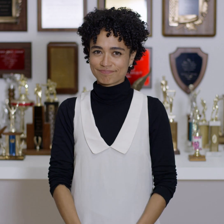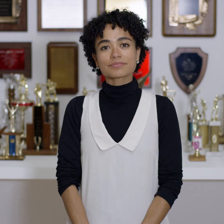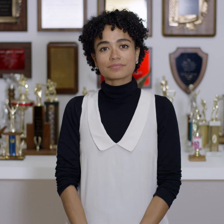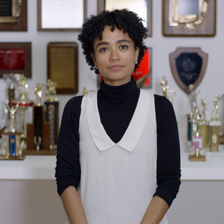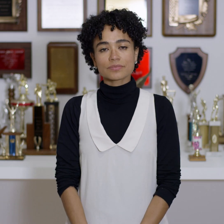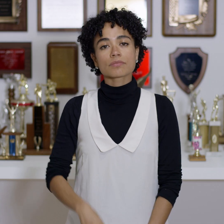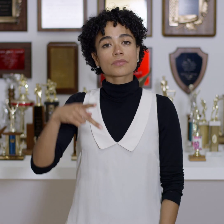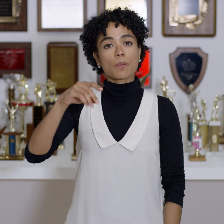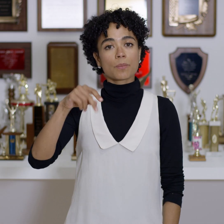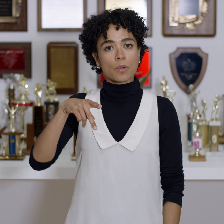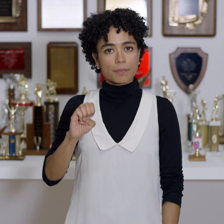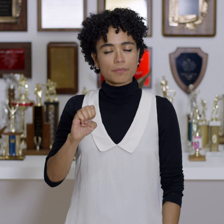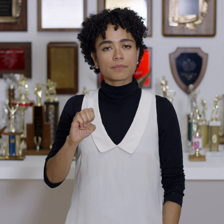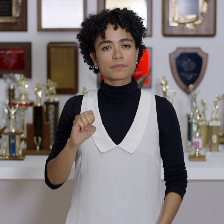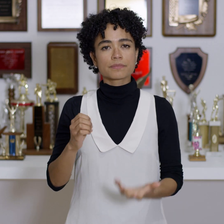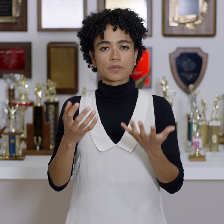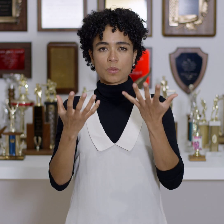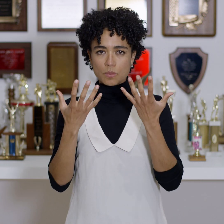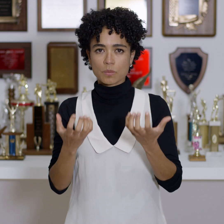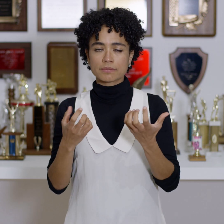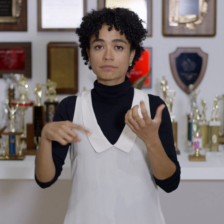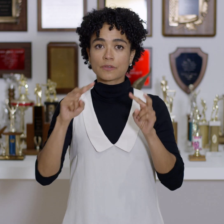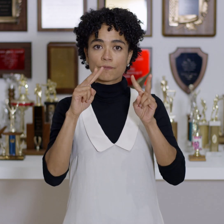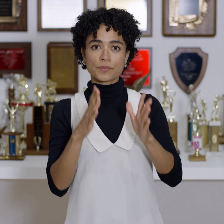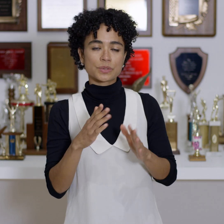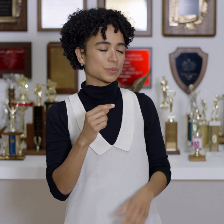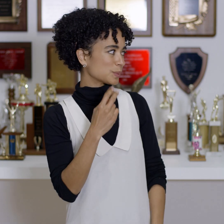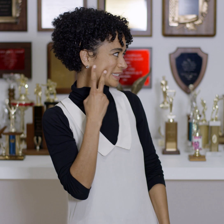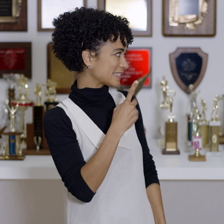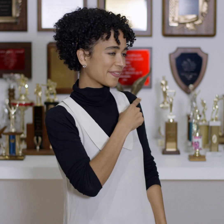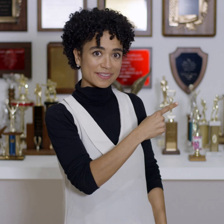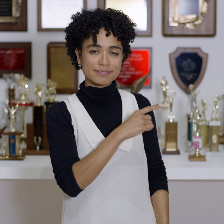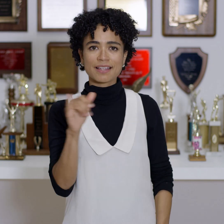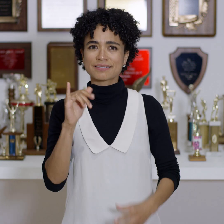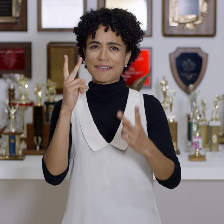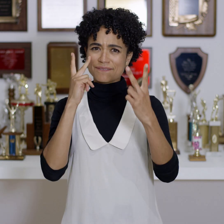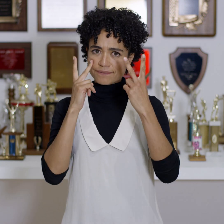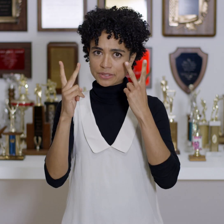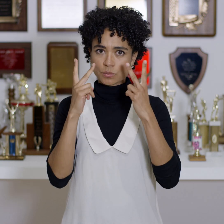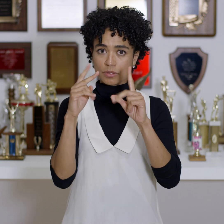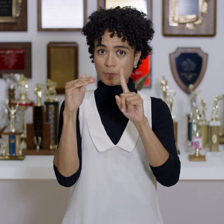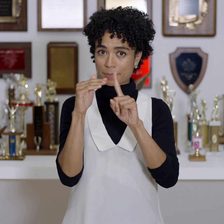Pope wants us to see these as a visual reminder.